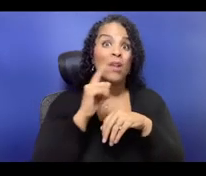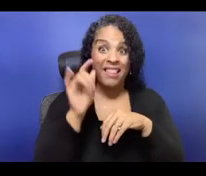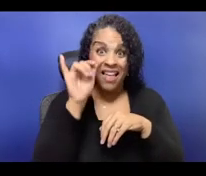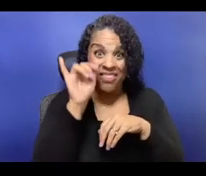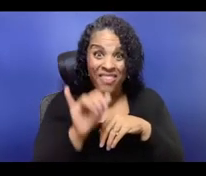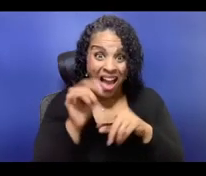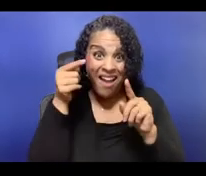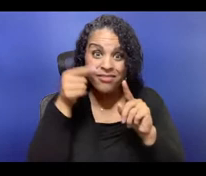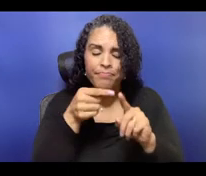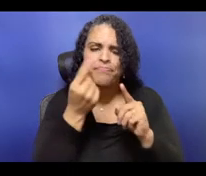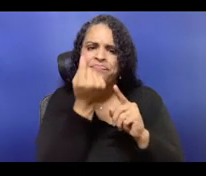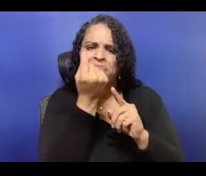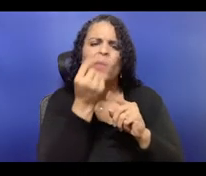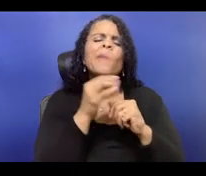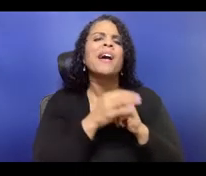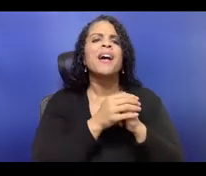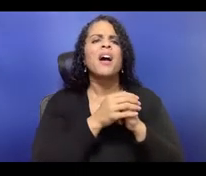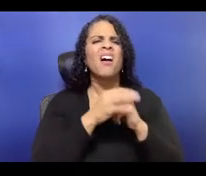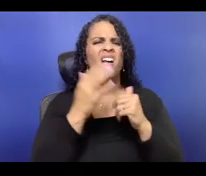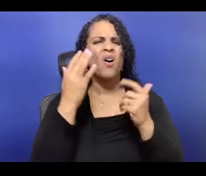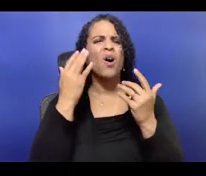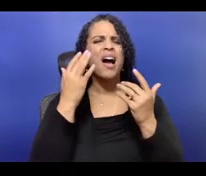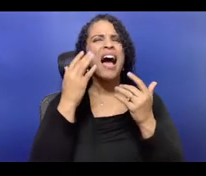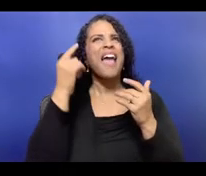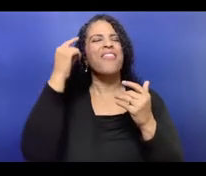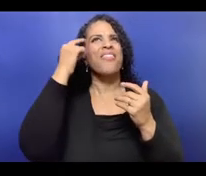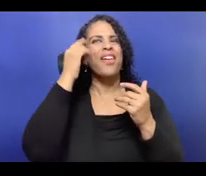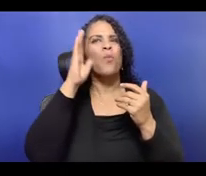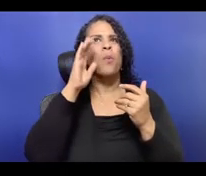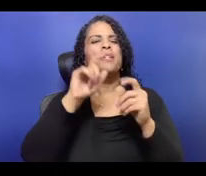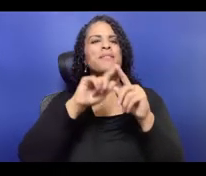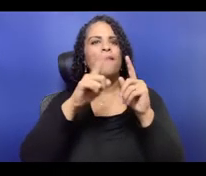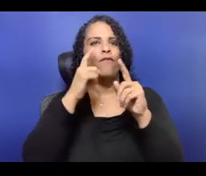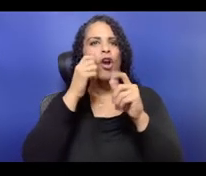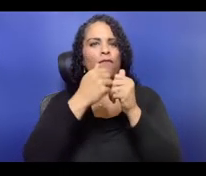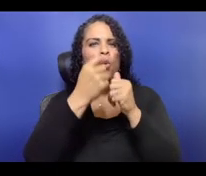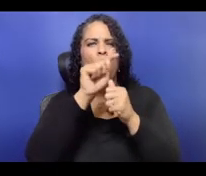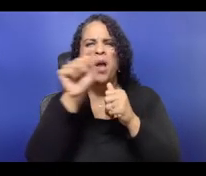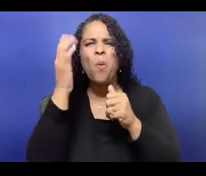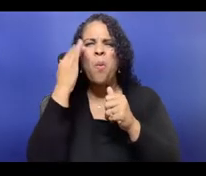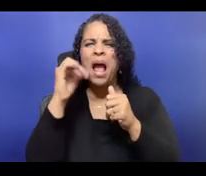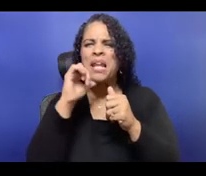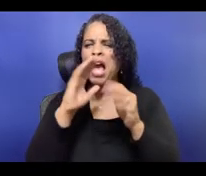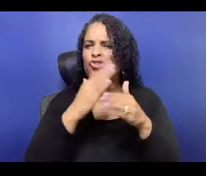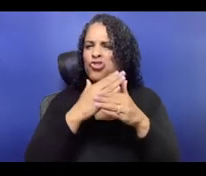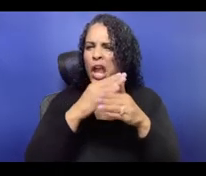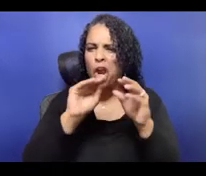Yeah, so I'm gonna come at this from the aspect of this that's really near and dear to my heart.